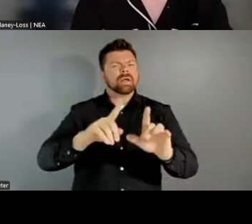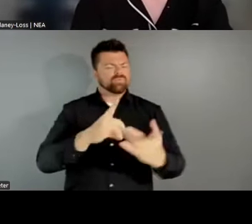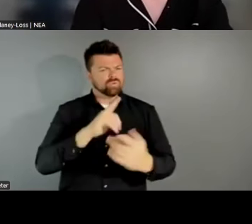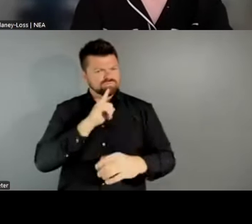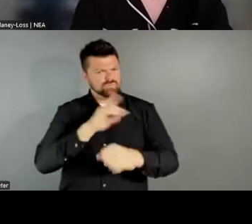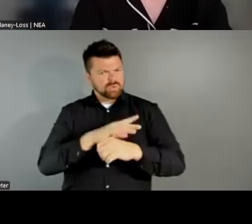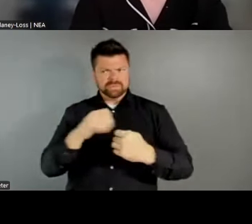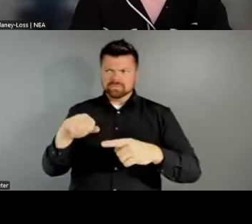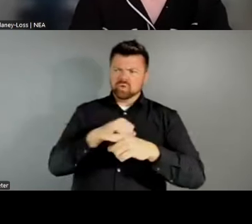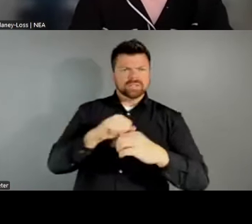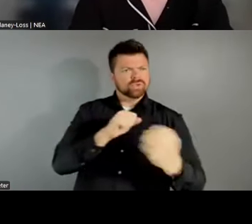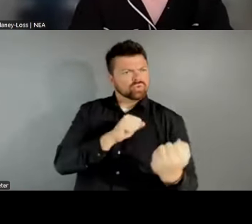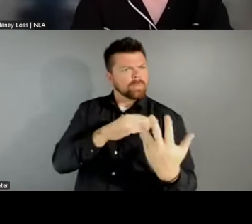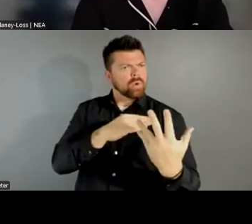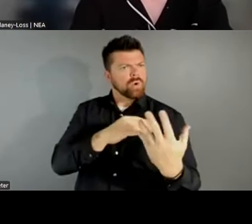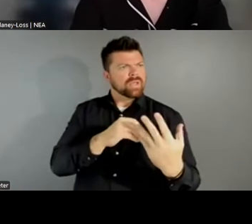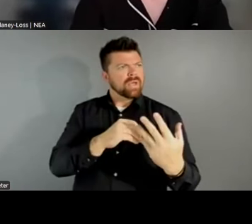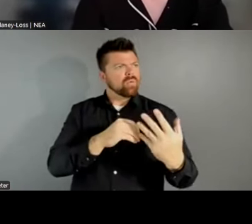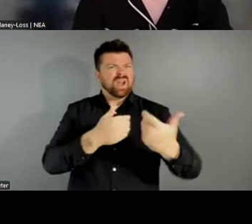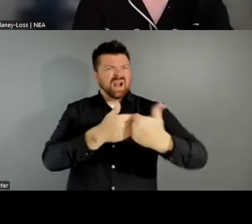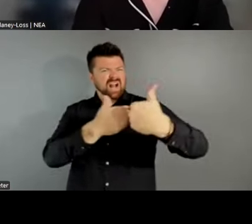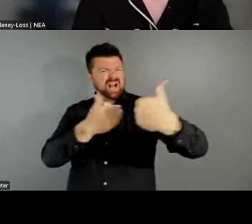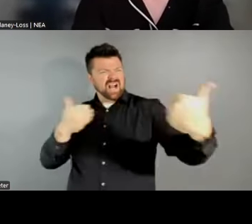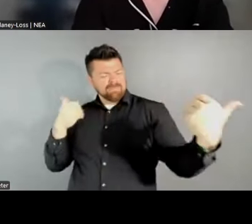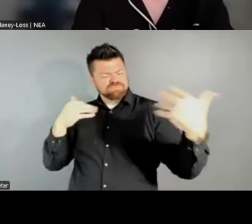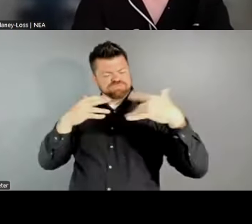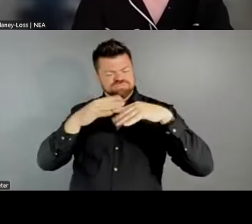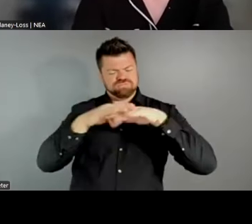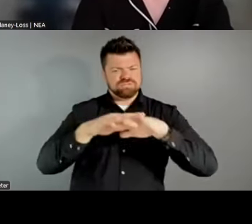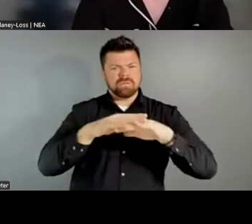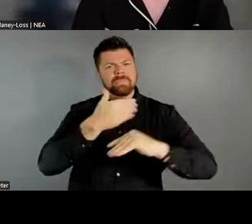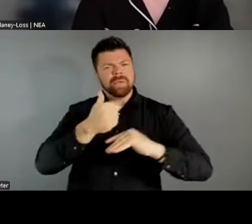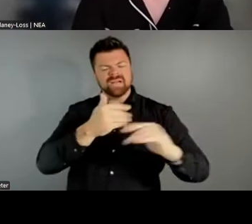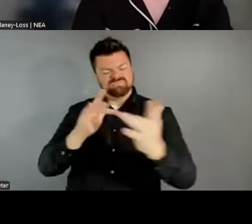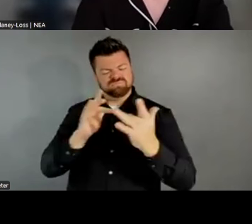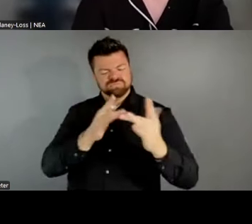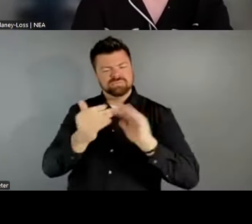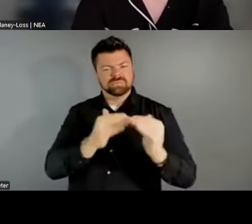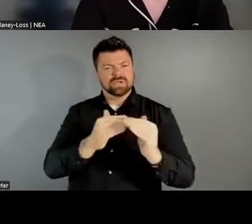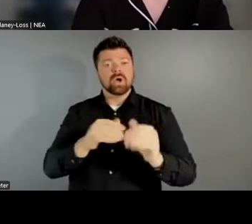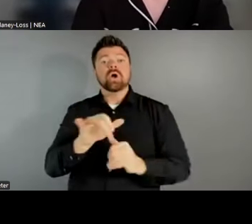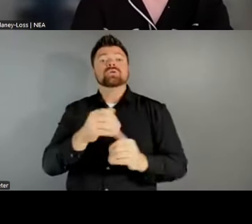with communities. I think also making sure that in this moment, at these early stages,